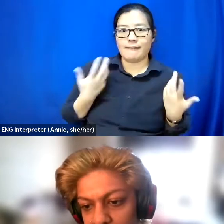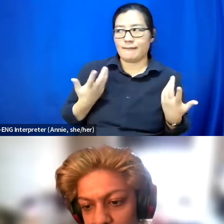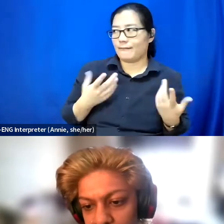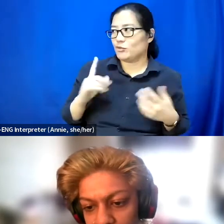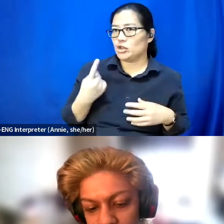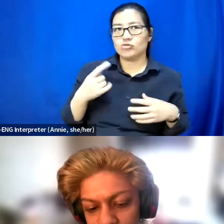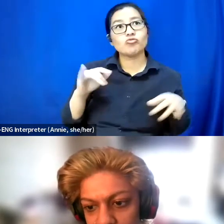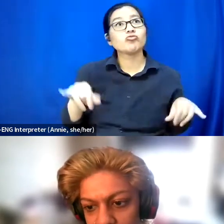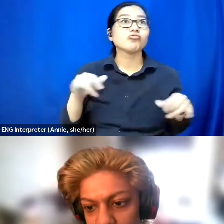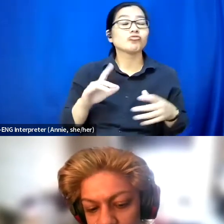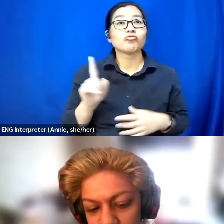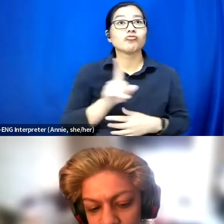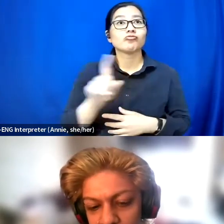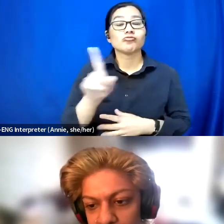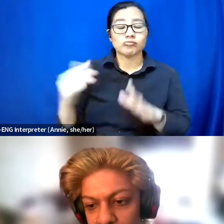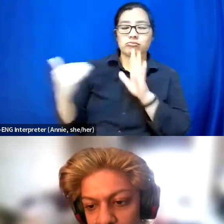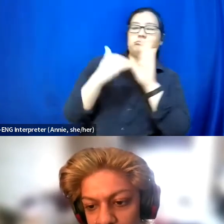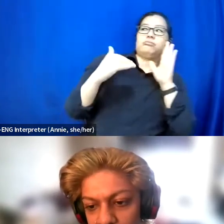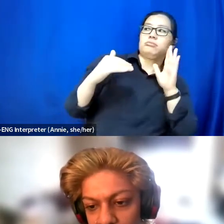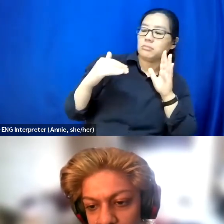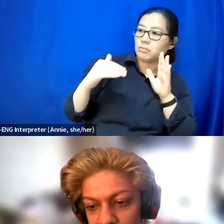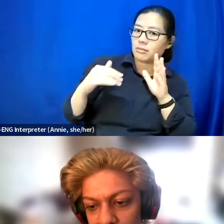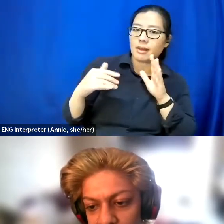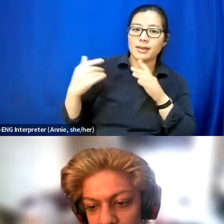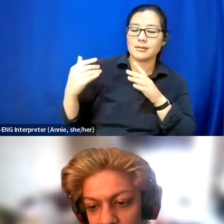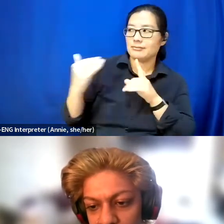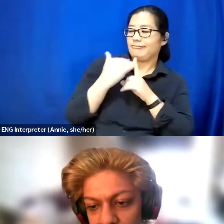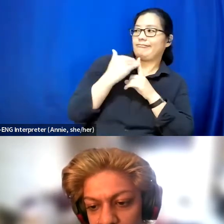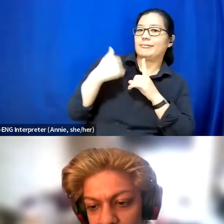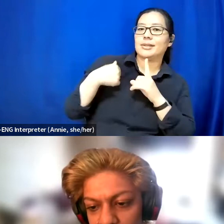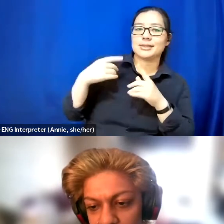And it can be so tiring having to kind of repeat yourself all the time.